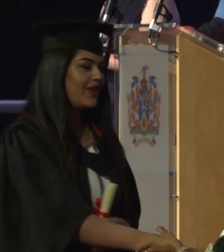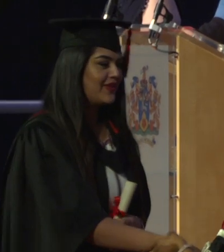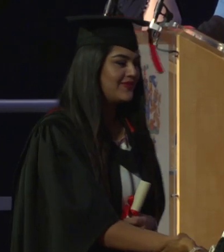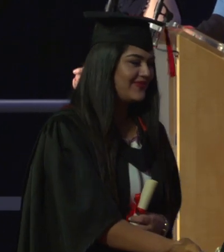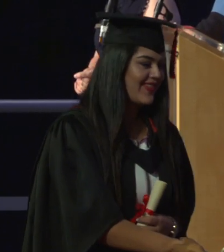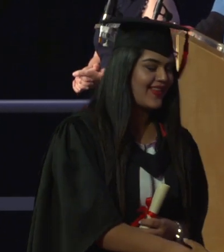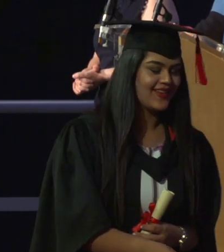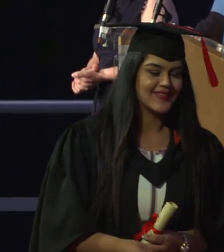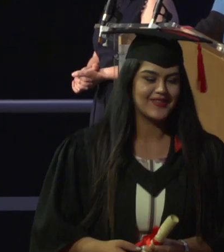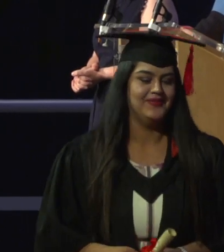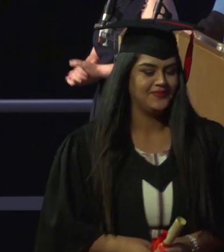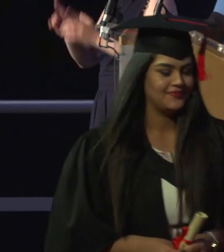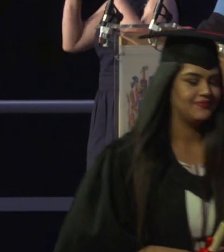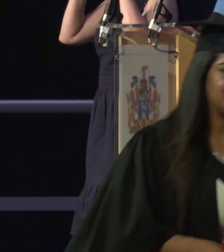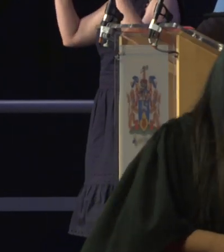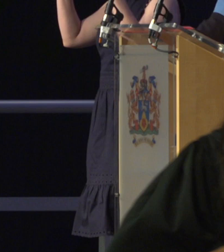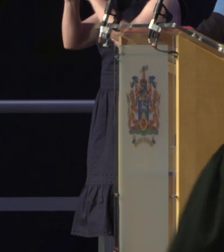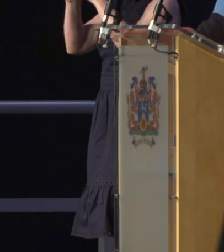With the University Prize